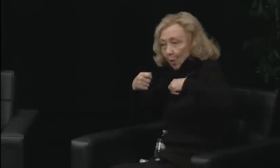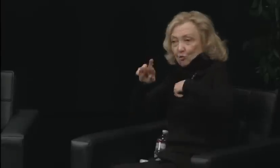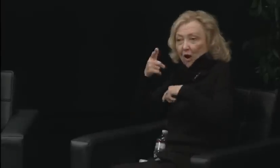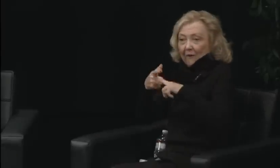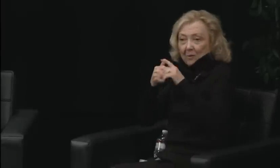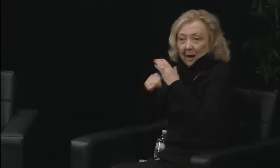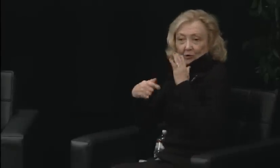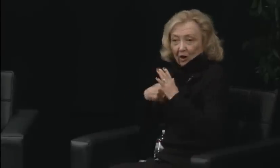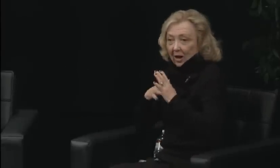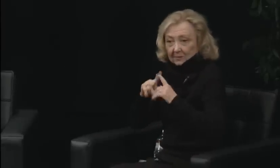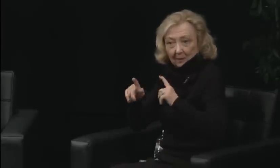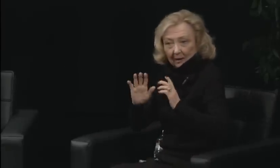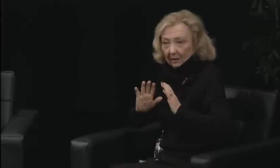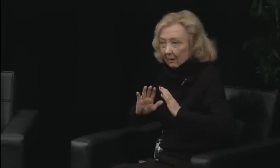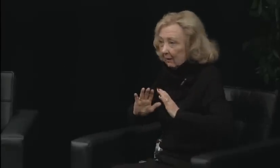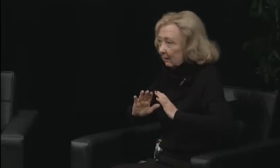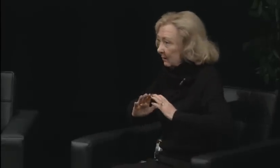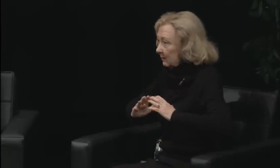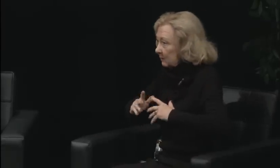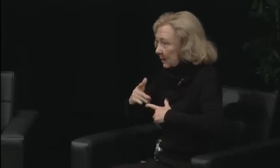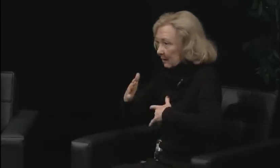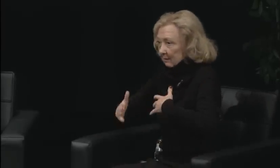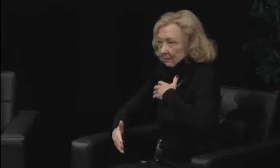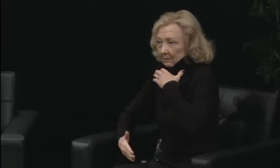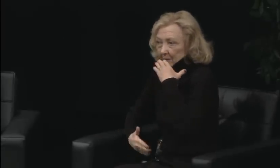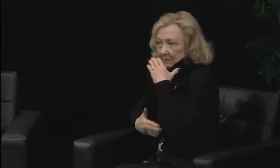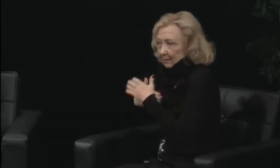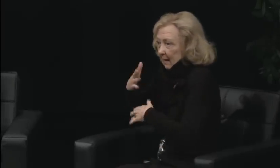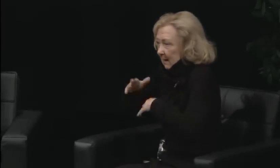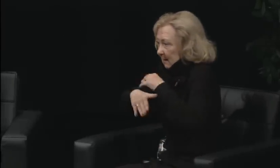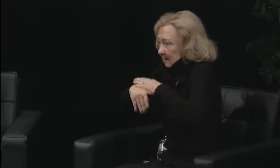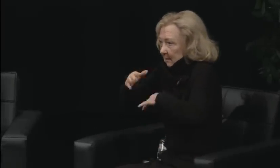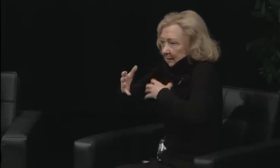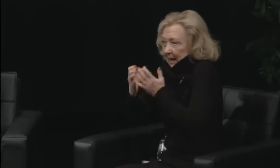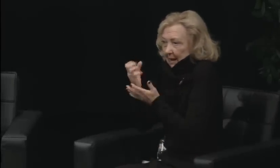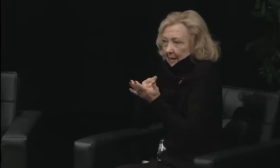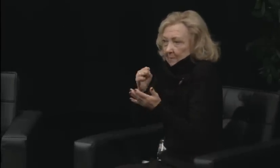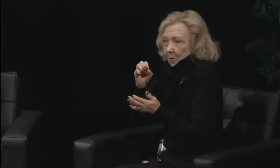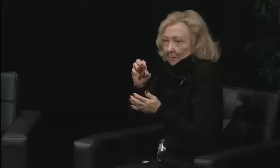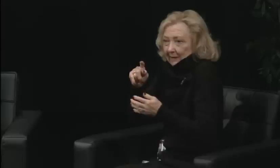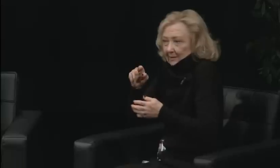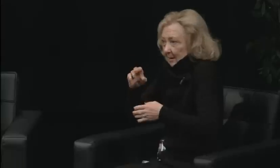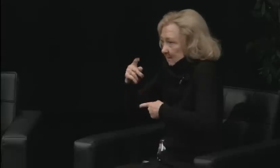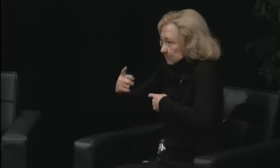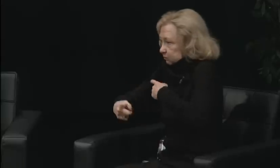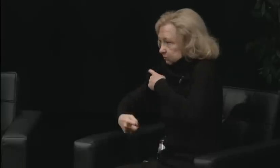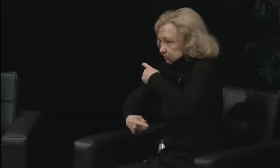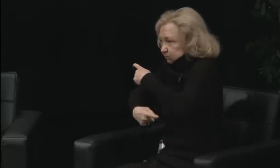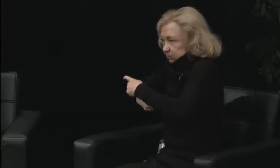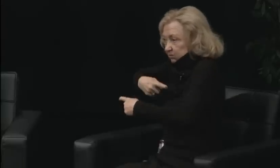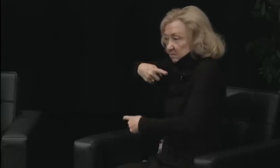So those are the two salient ones. I'm sure there are others, many significant moments. How about you?